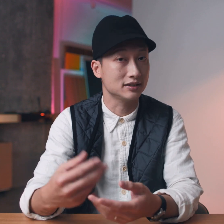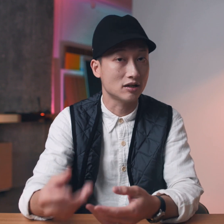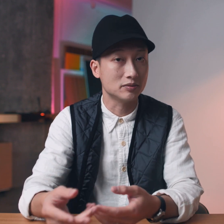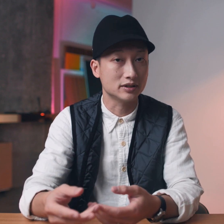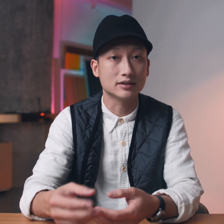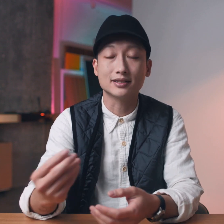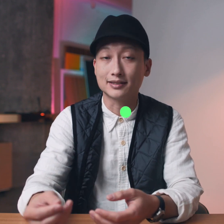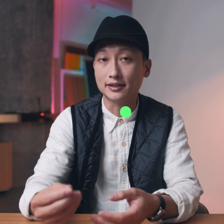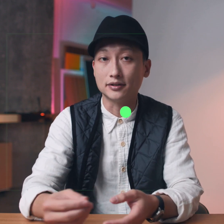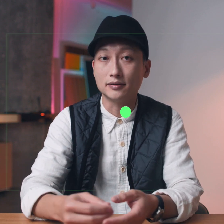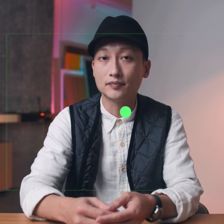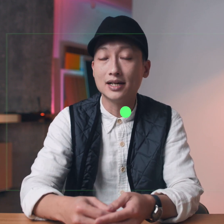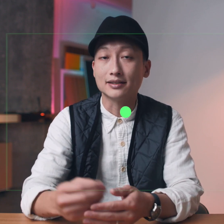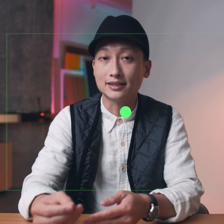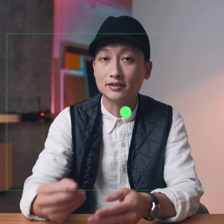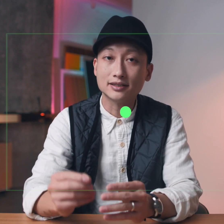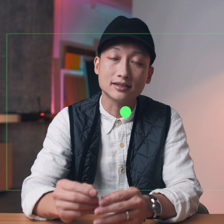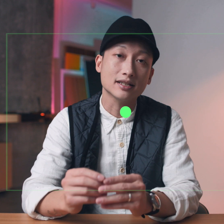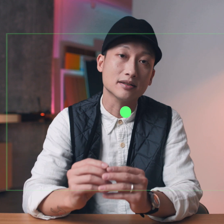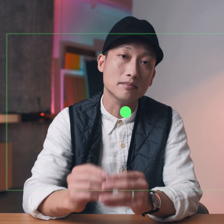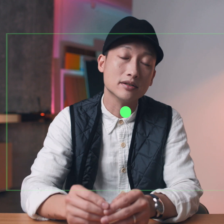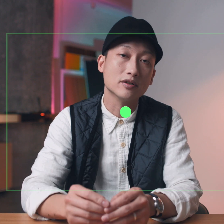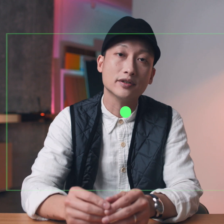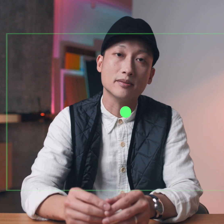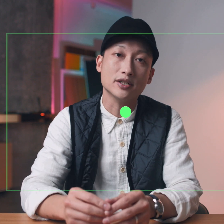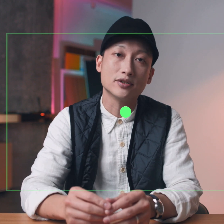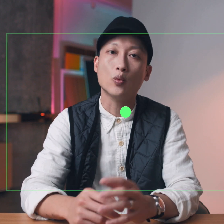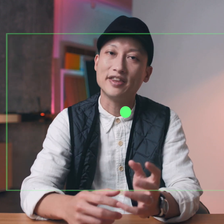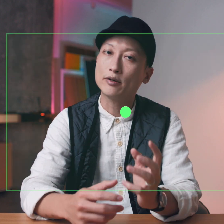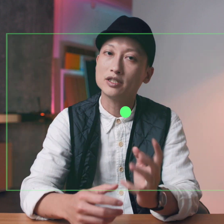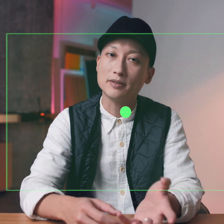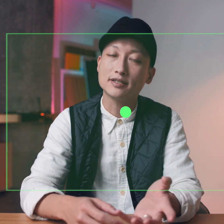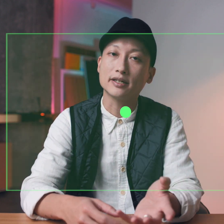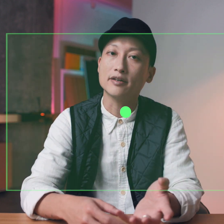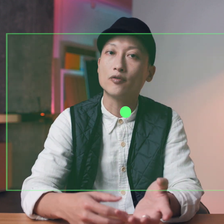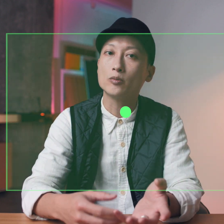look at its opposites the center the center sits at the middle of an image with equal spacing it